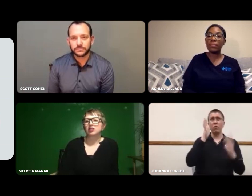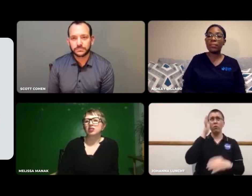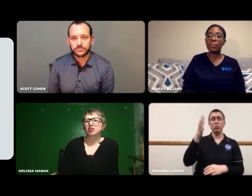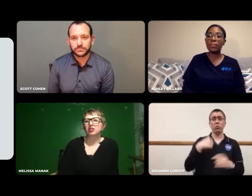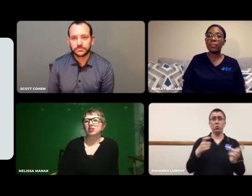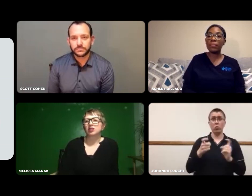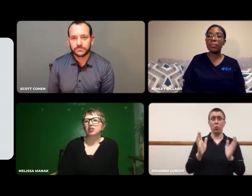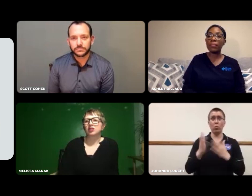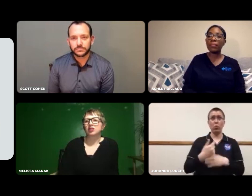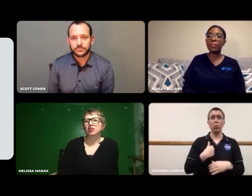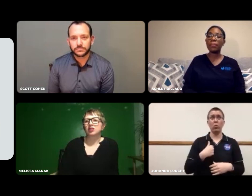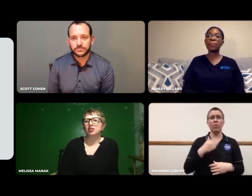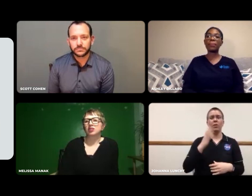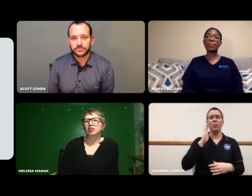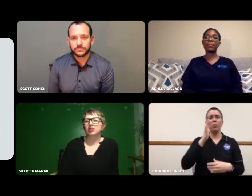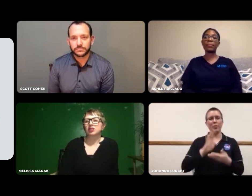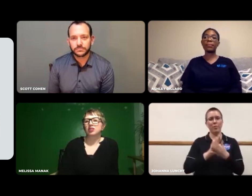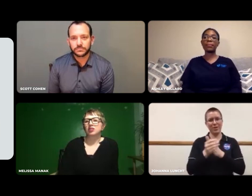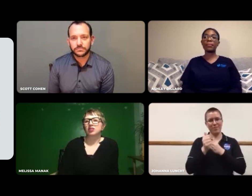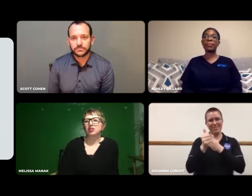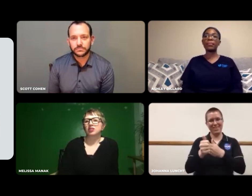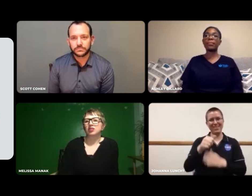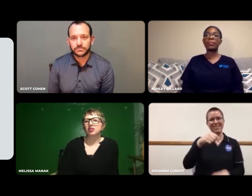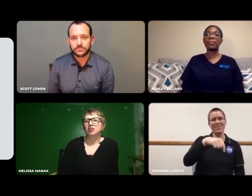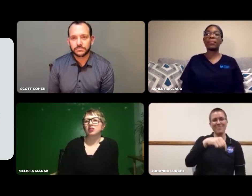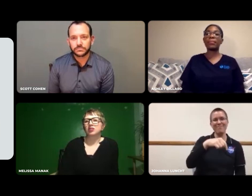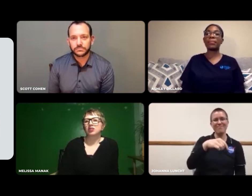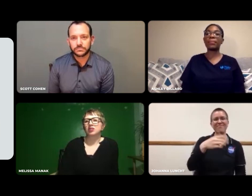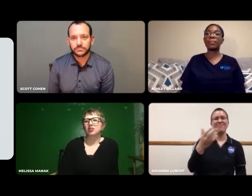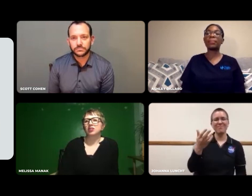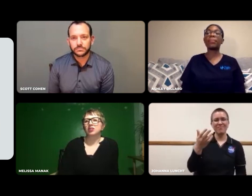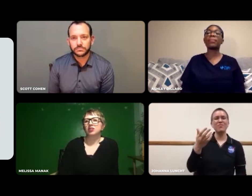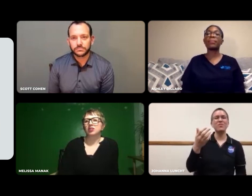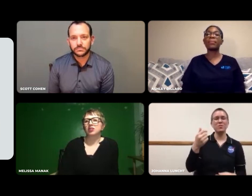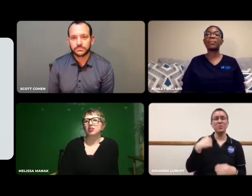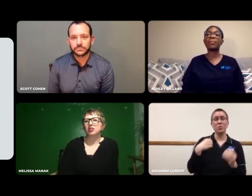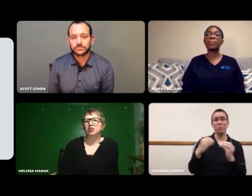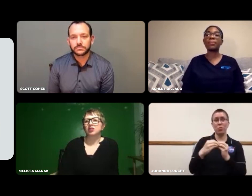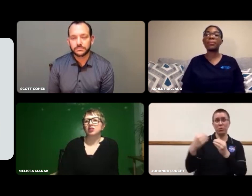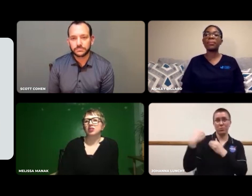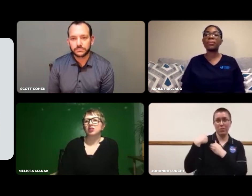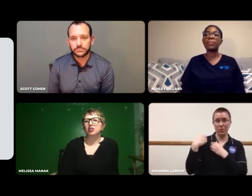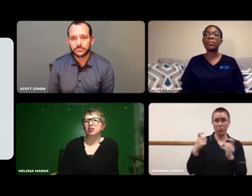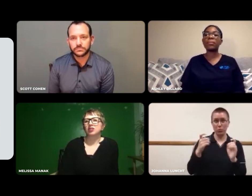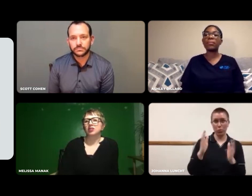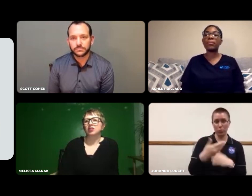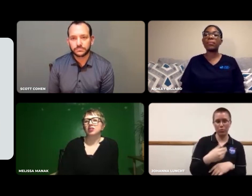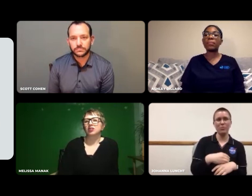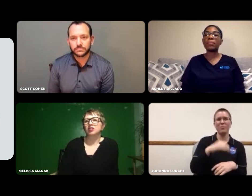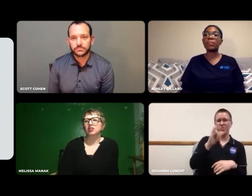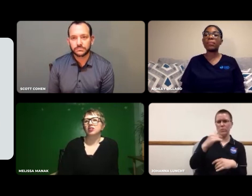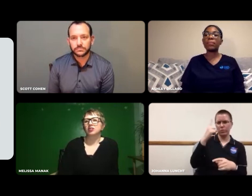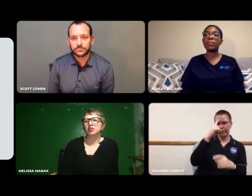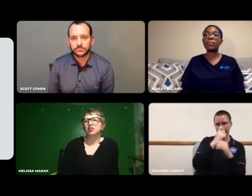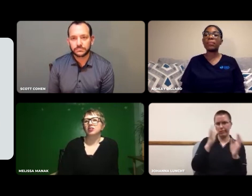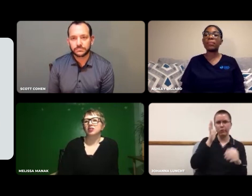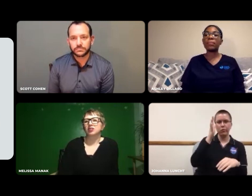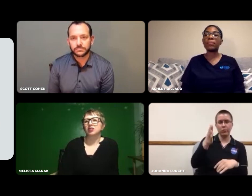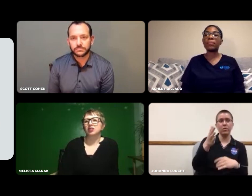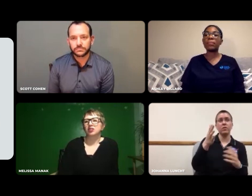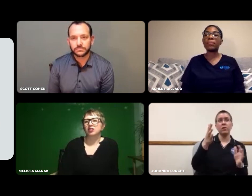In the future, I want to be the leader -- to take on more responsibility within the control room.